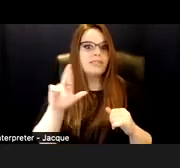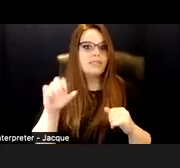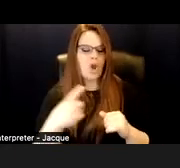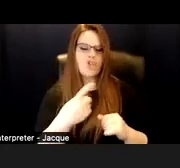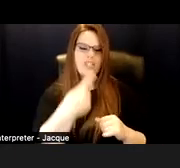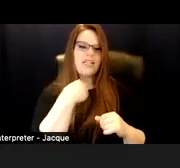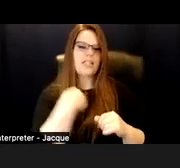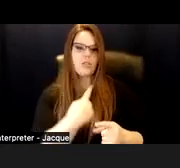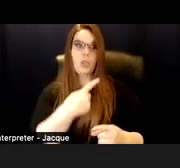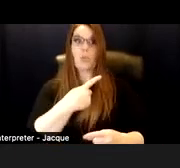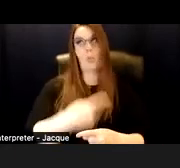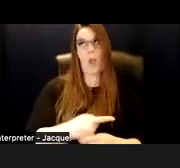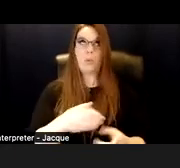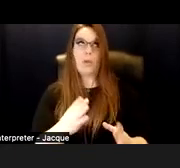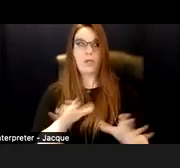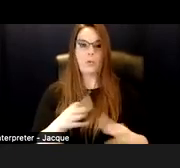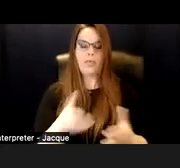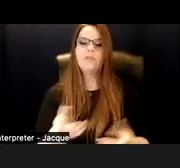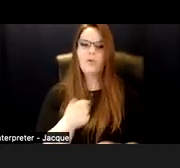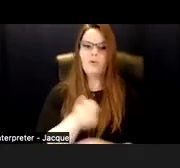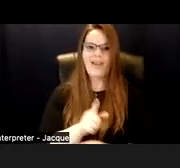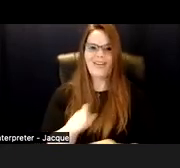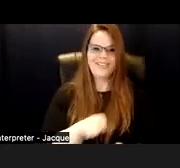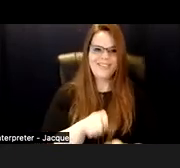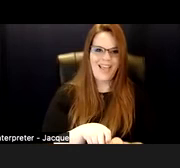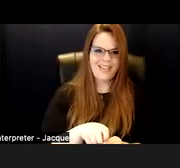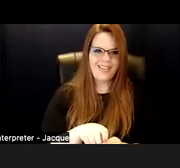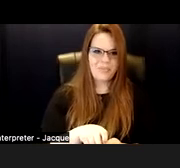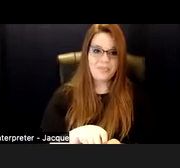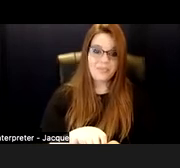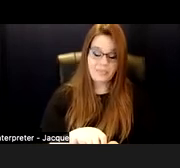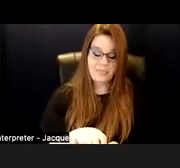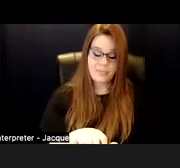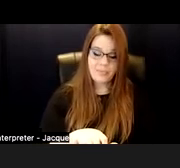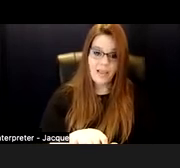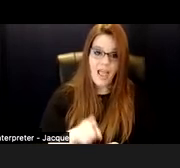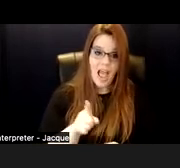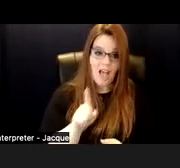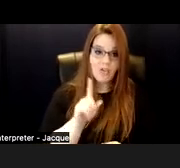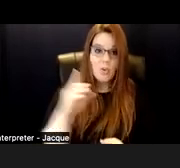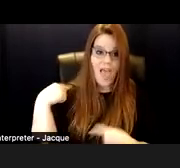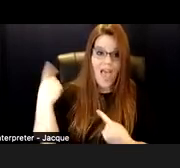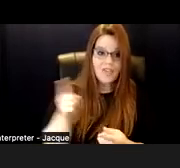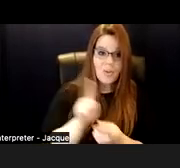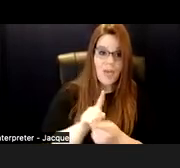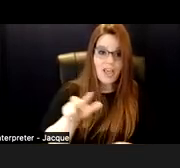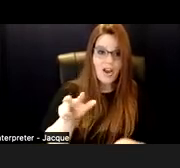Right, exactly. So ever met an awkward autistic kid? They didn't get awkward by themselves,